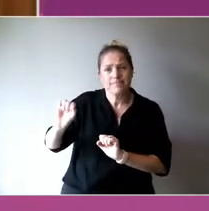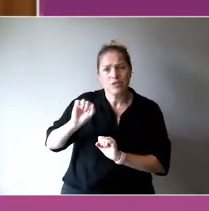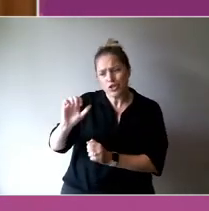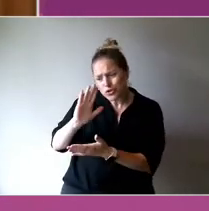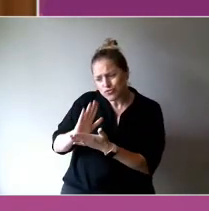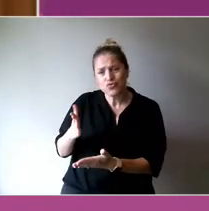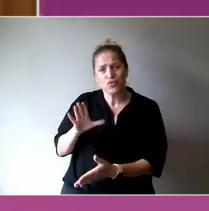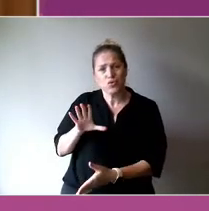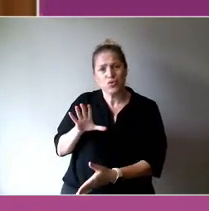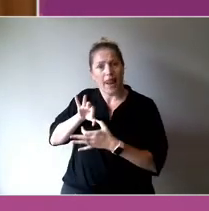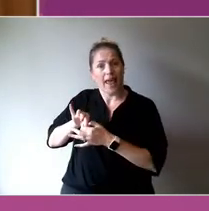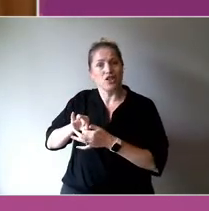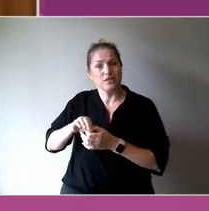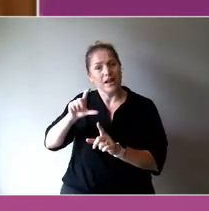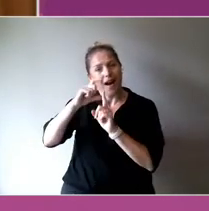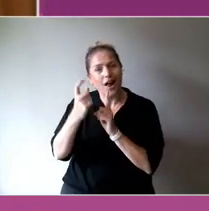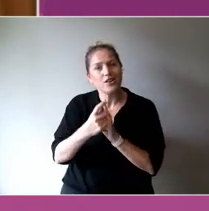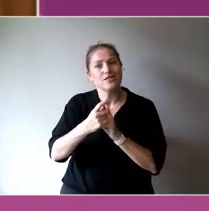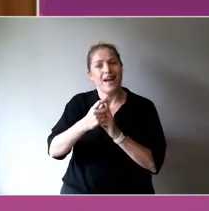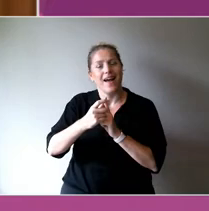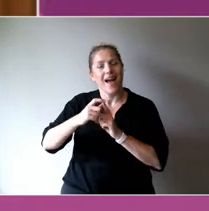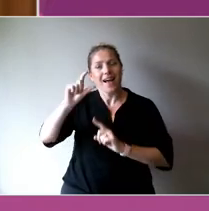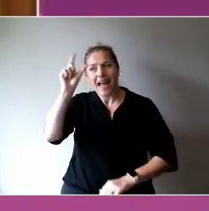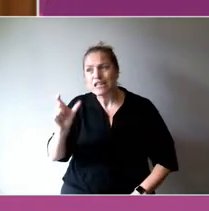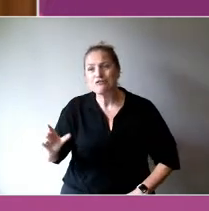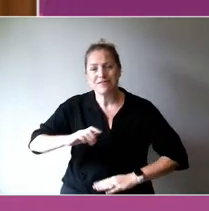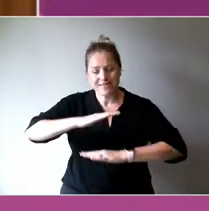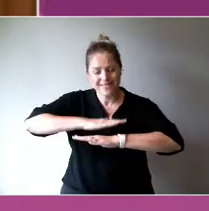culture, country, and individual and community wellbeing.